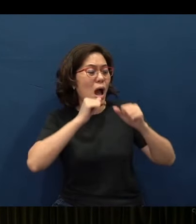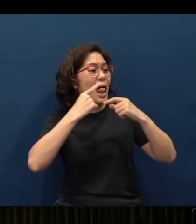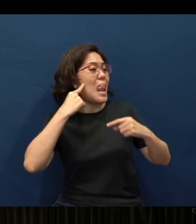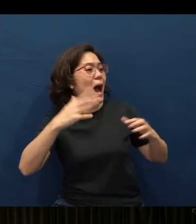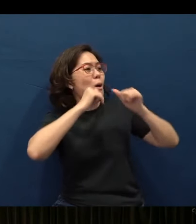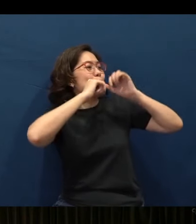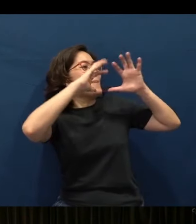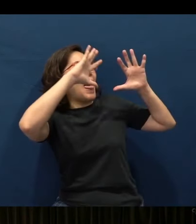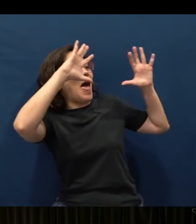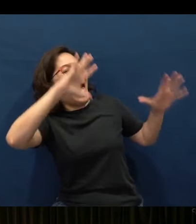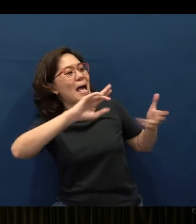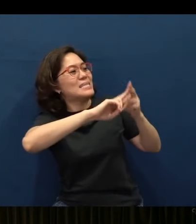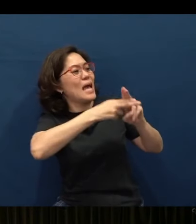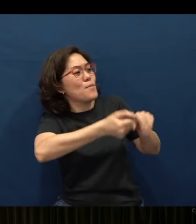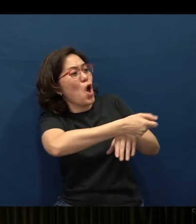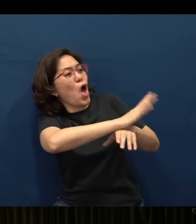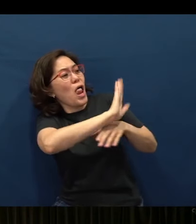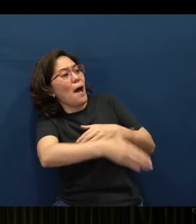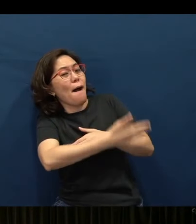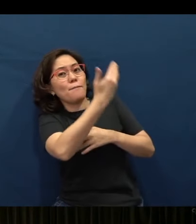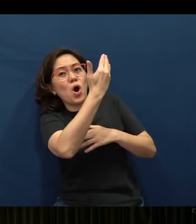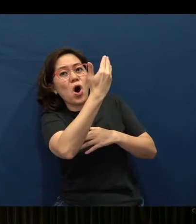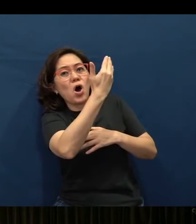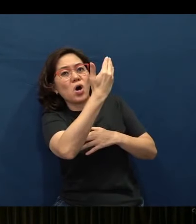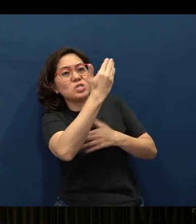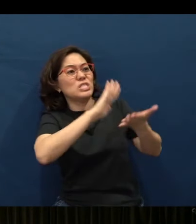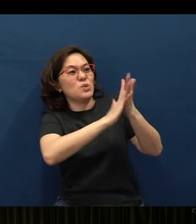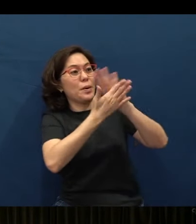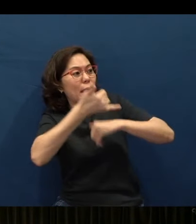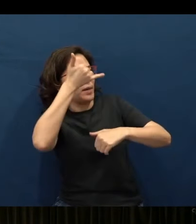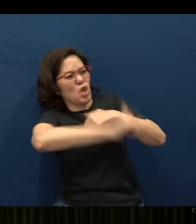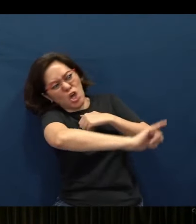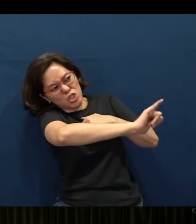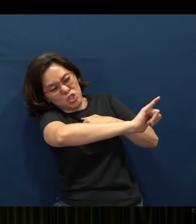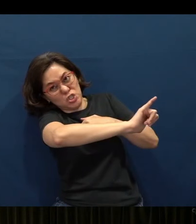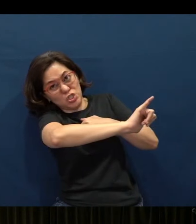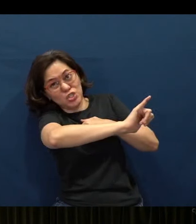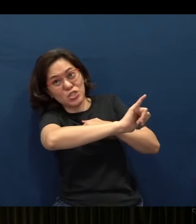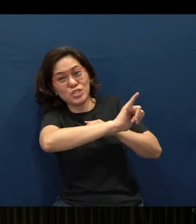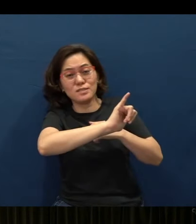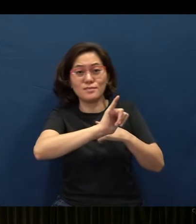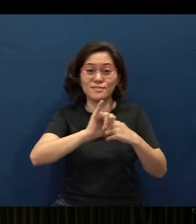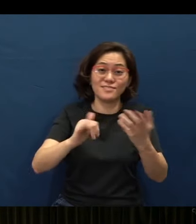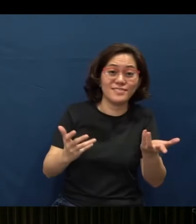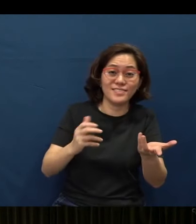early in the morning, it will be taken as a curse.” I don't know whether you have such a roommate or not -